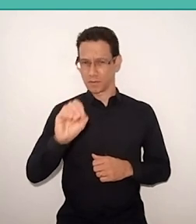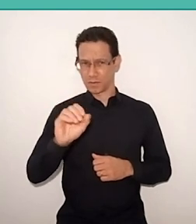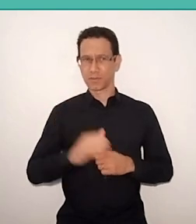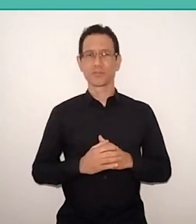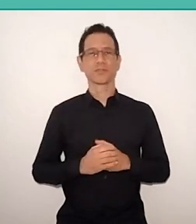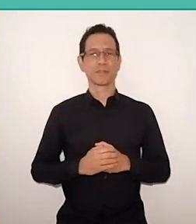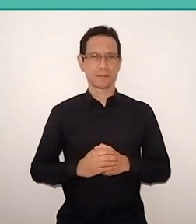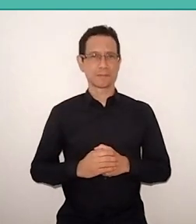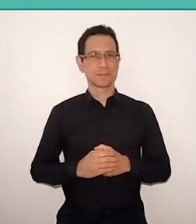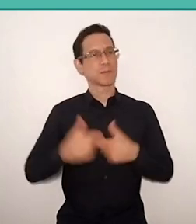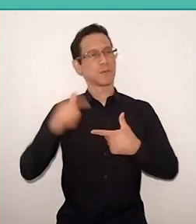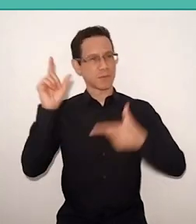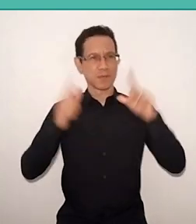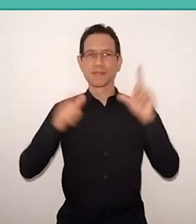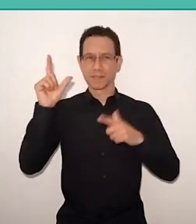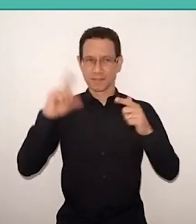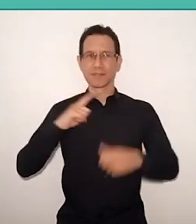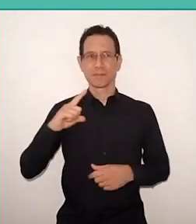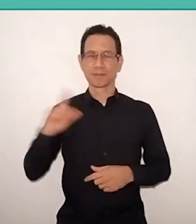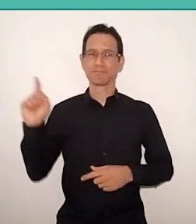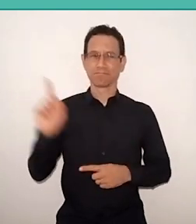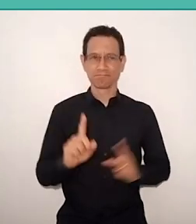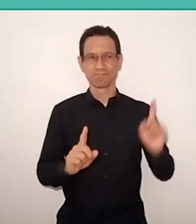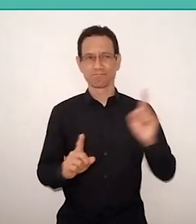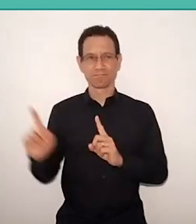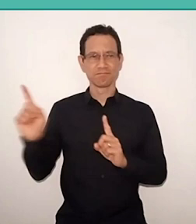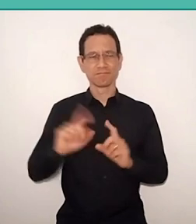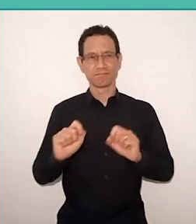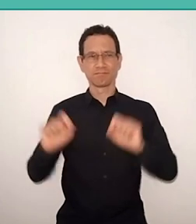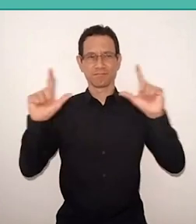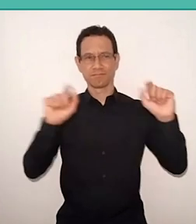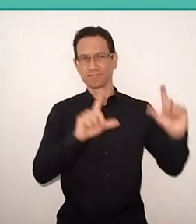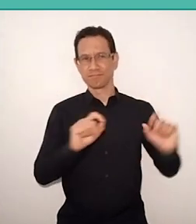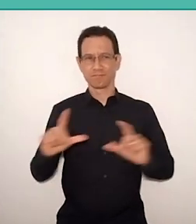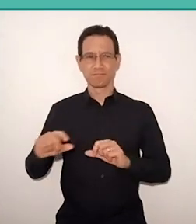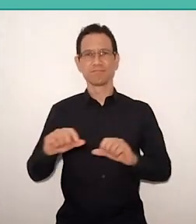and several others that will have the opportunity, in this period, to debate with us.